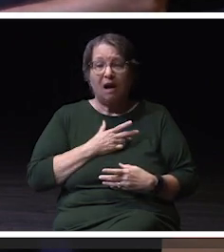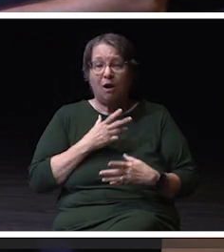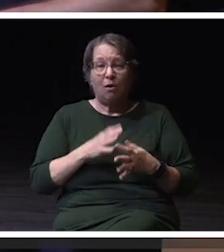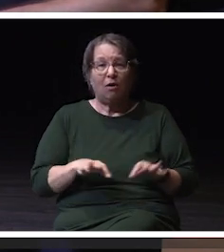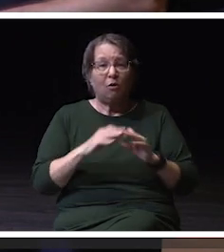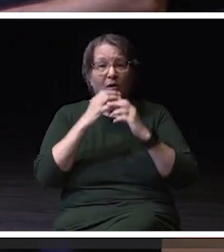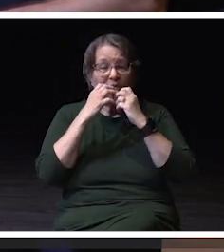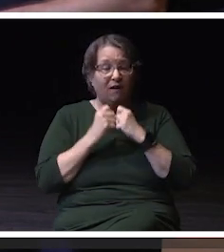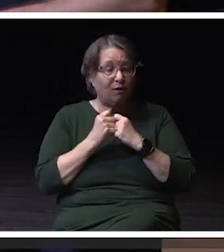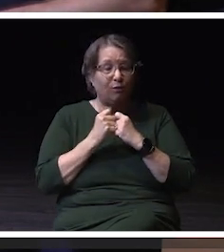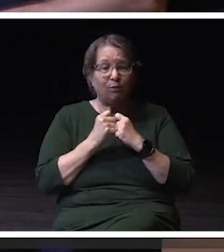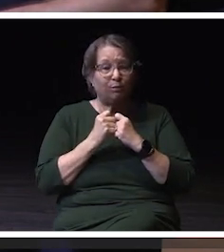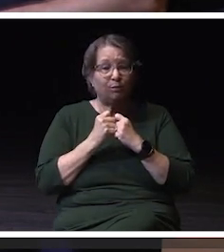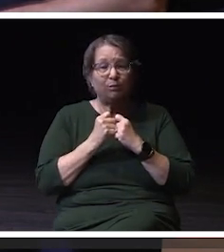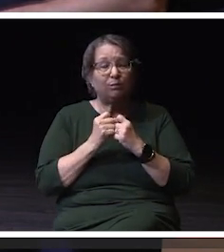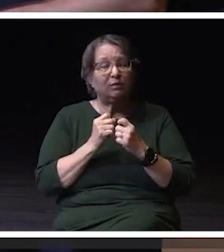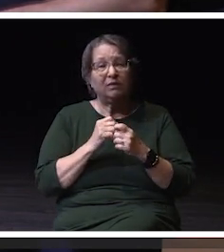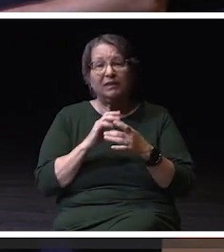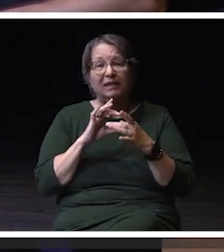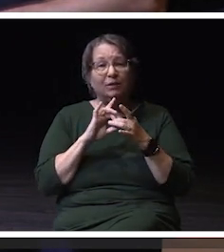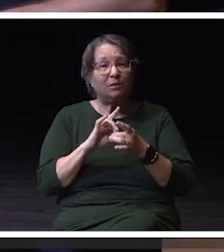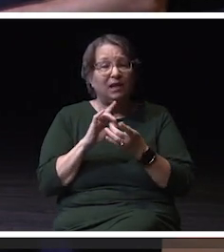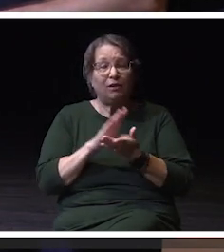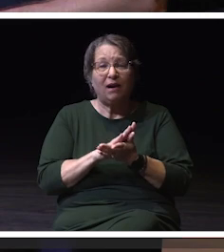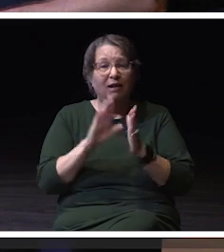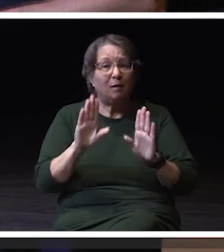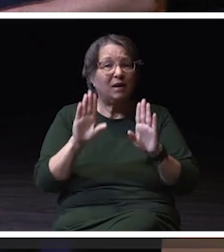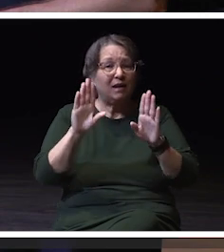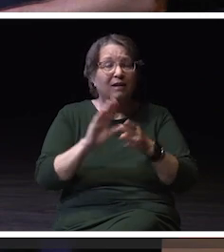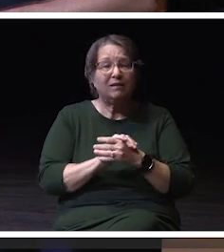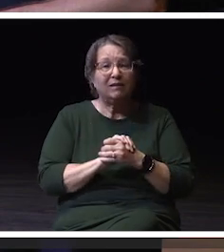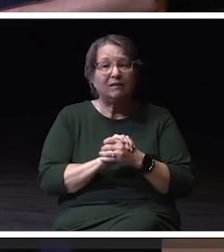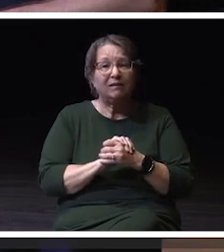That speaks to academic excellence and speaks to inclusivity and opportunity,